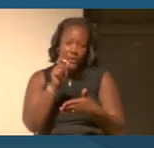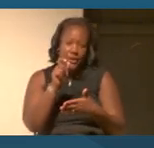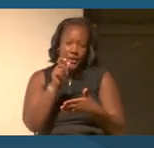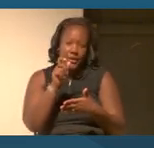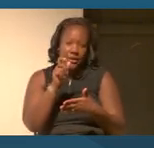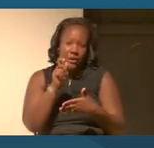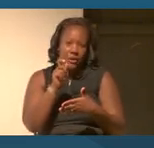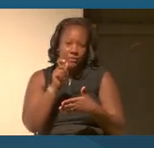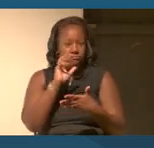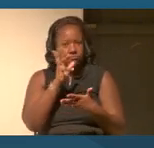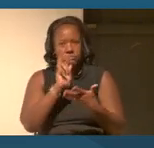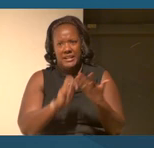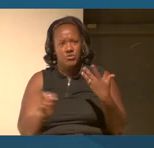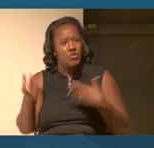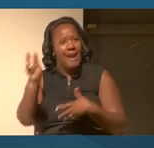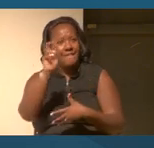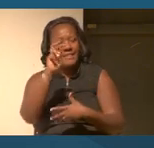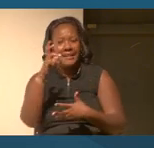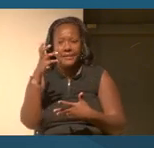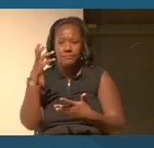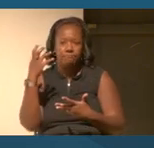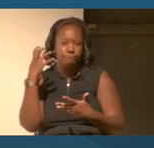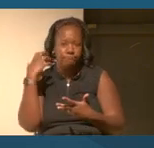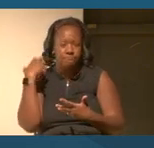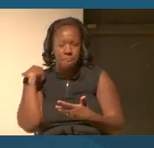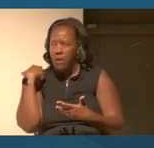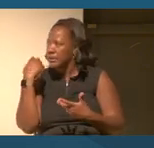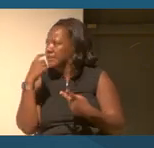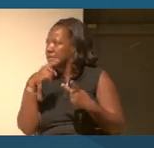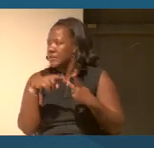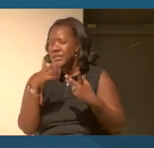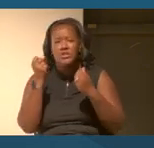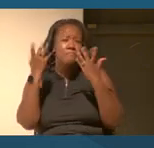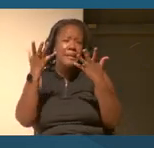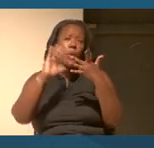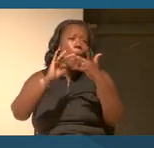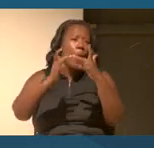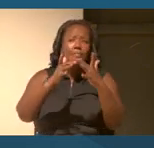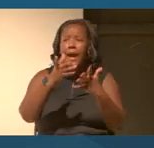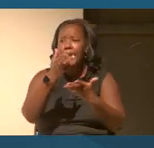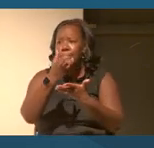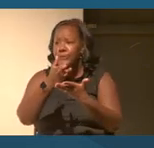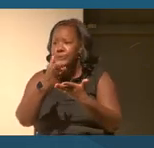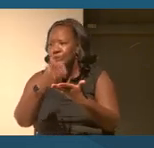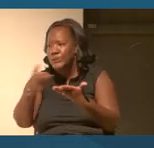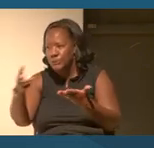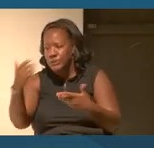You know, you have, of course, a wealth of online resources which I know is also challenging 'cause there are so many.